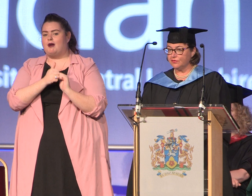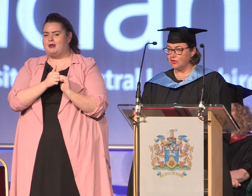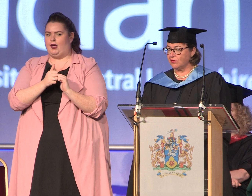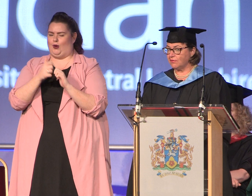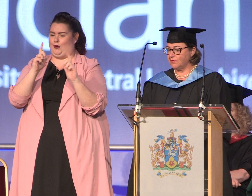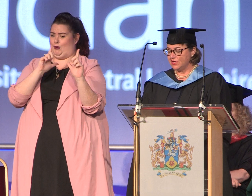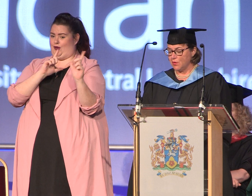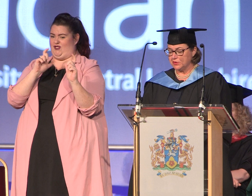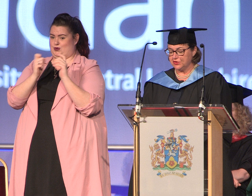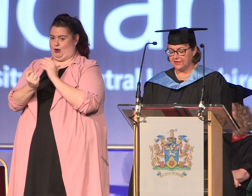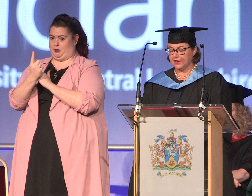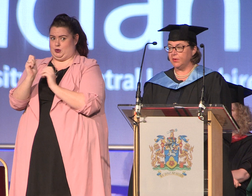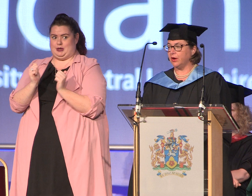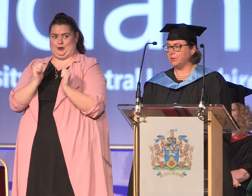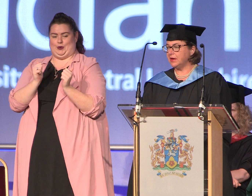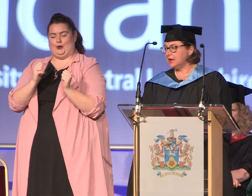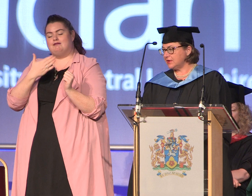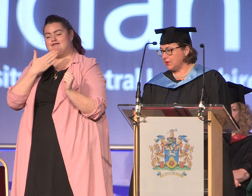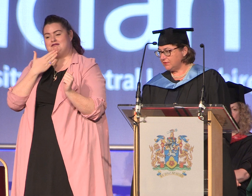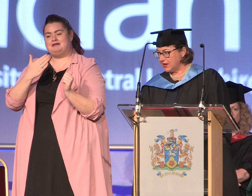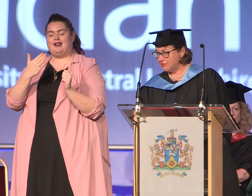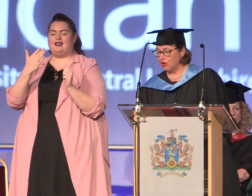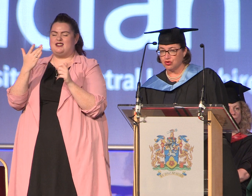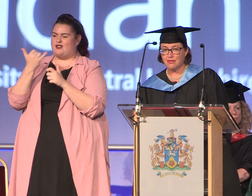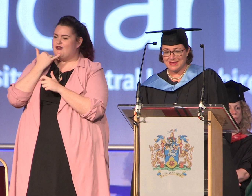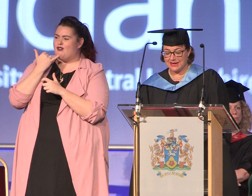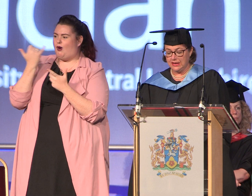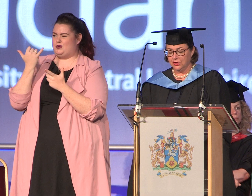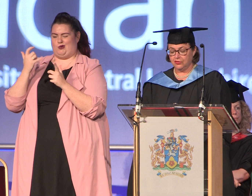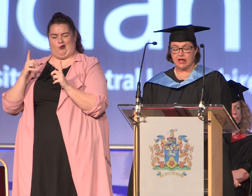good photograph or video opportunity coming up so we if not already do get